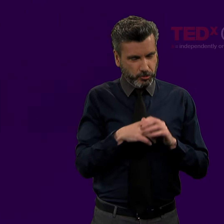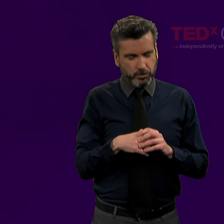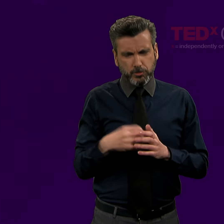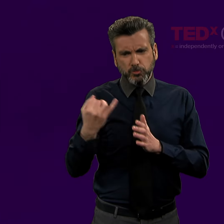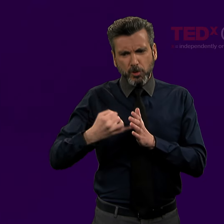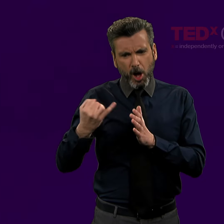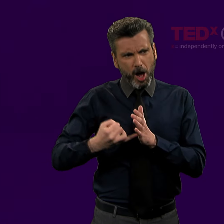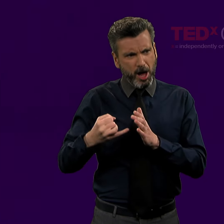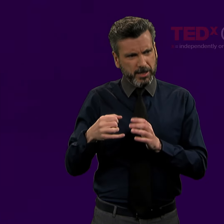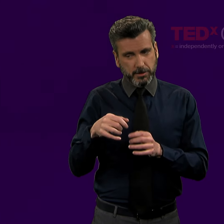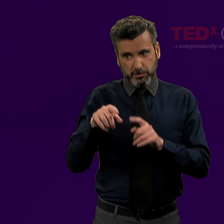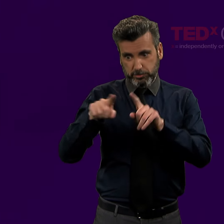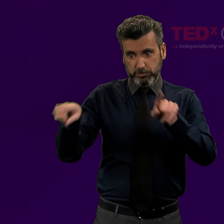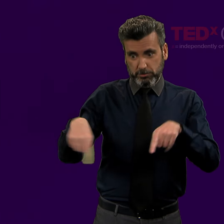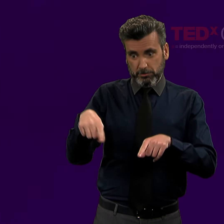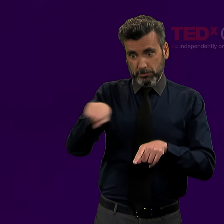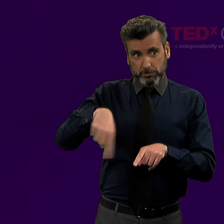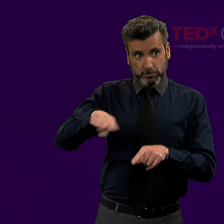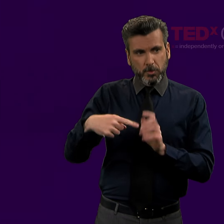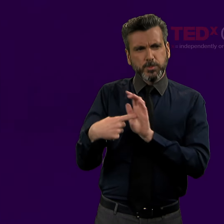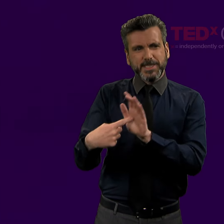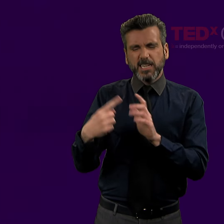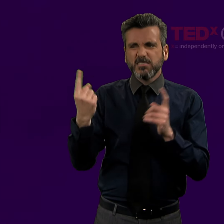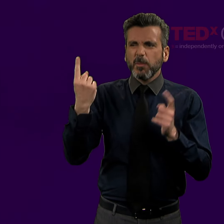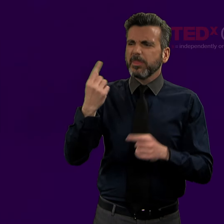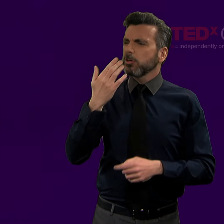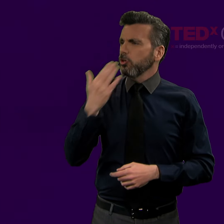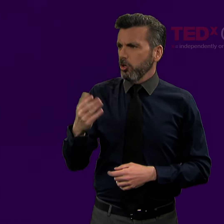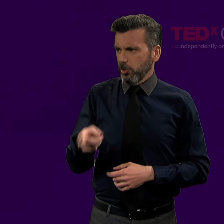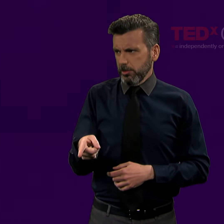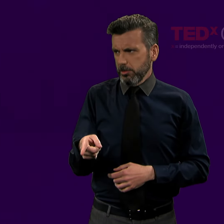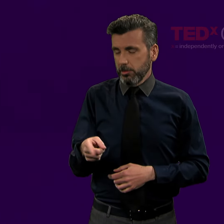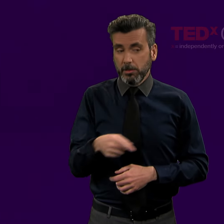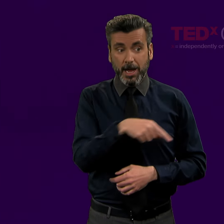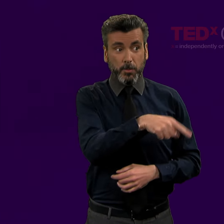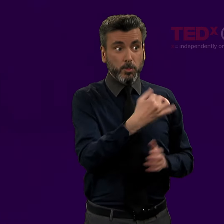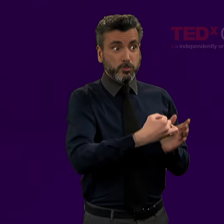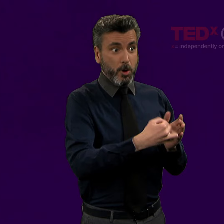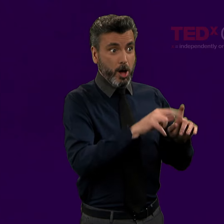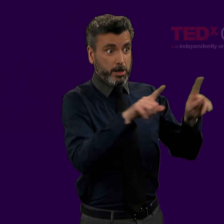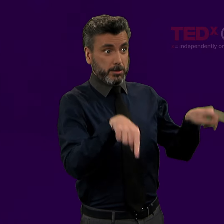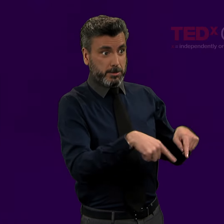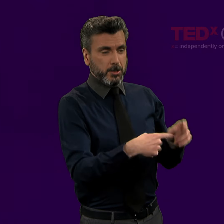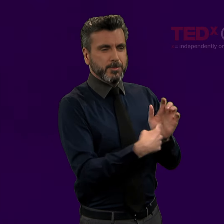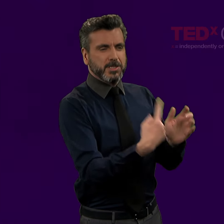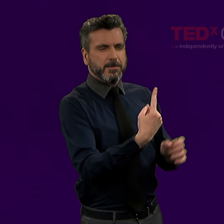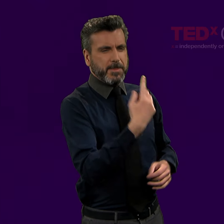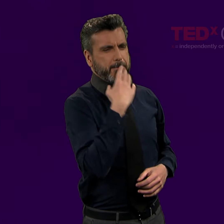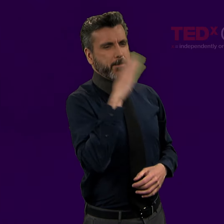There's one set of pictures there which says something good, and there's another set of pictures which demonstrate bad things.